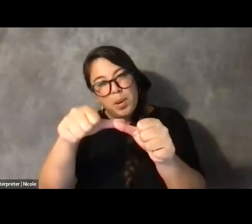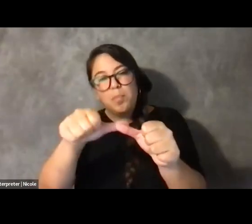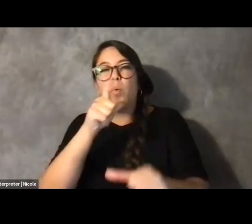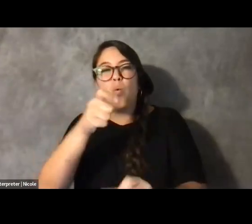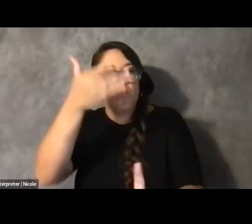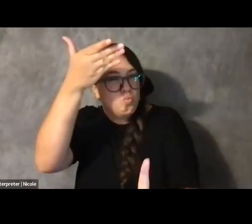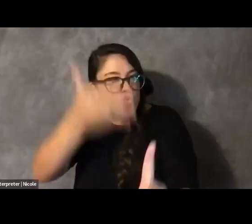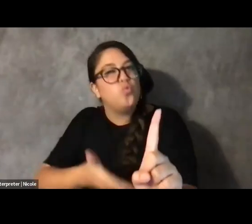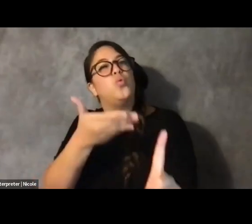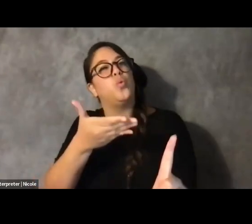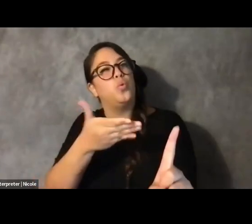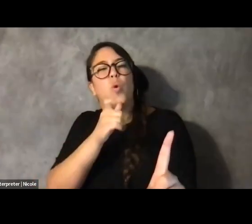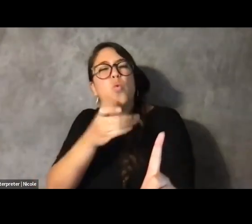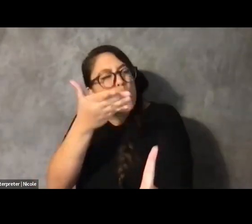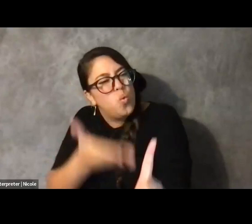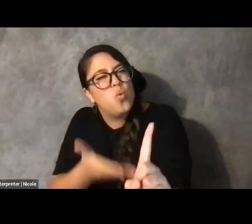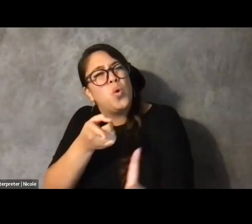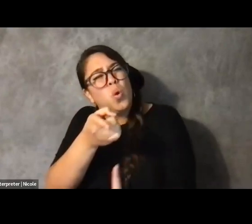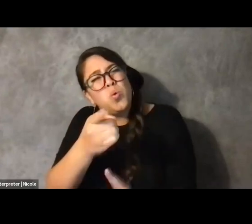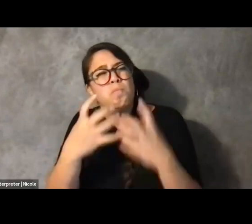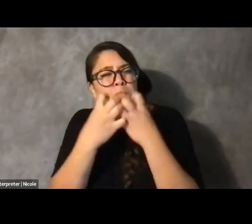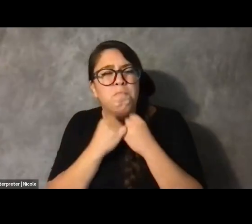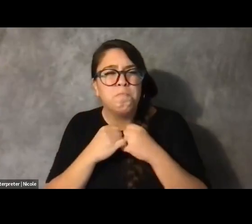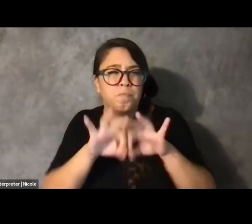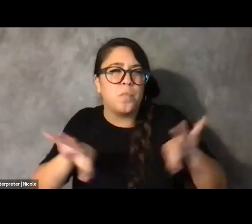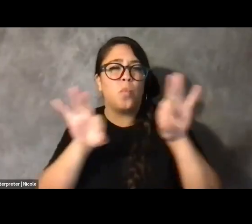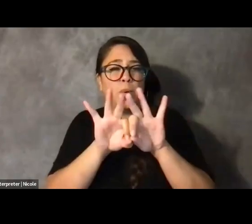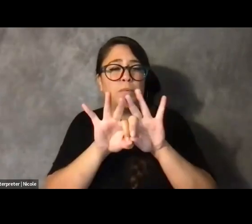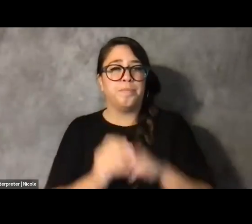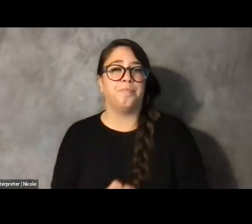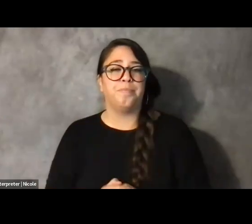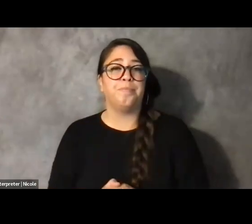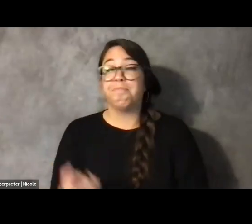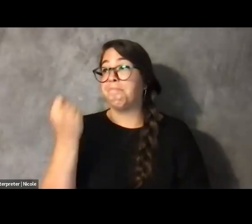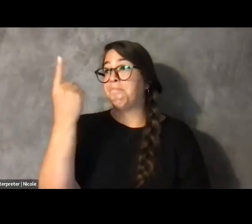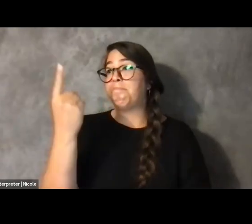I want you to remember who you are. One of the things about advocacy that is incredibly,